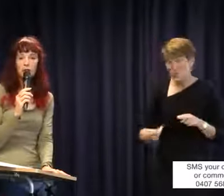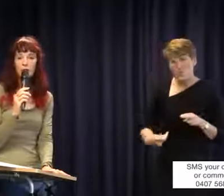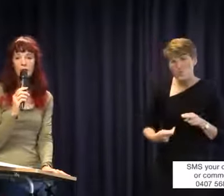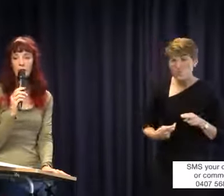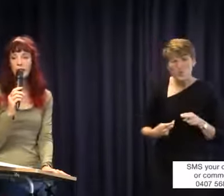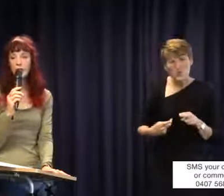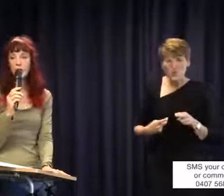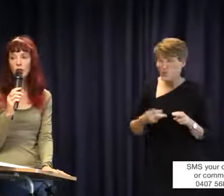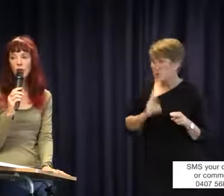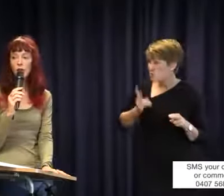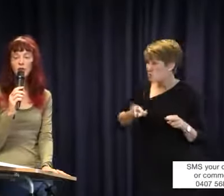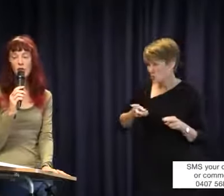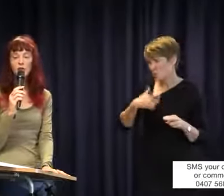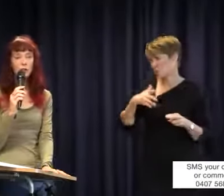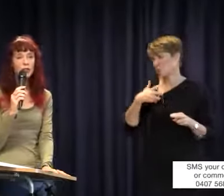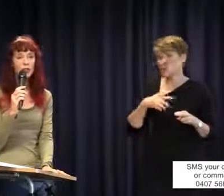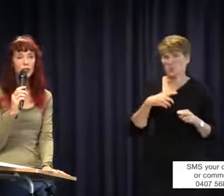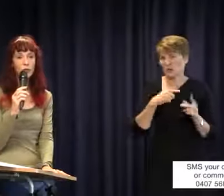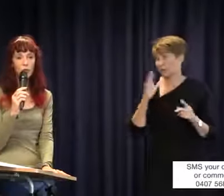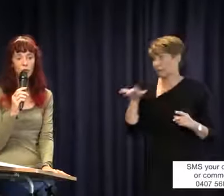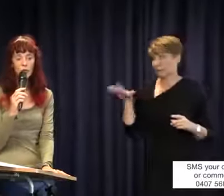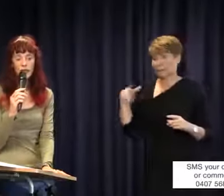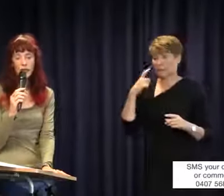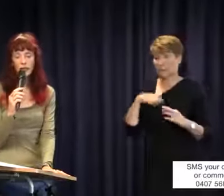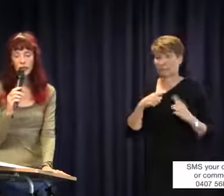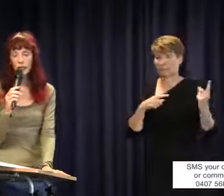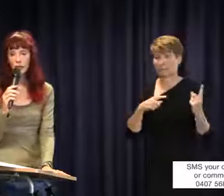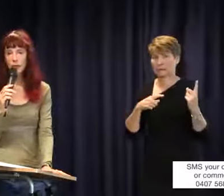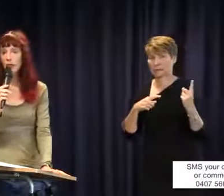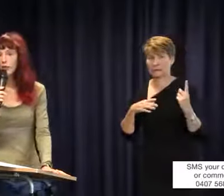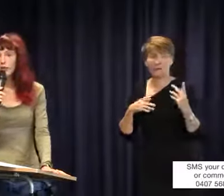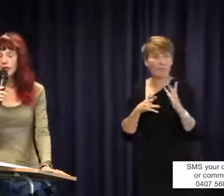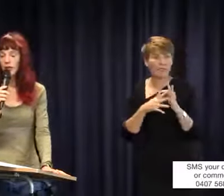that they have been banned on OH&S grounds from the school. It is outrageous that things